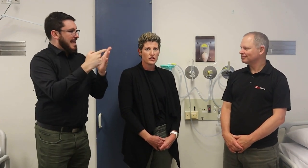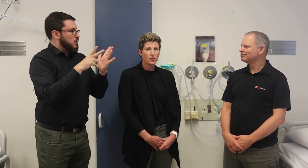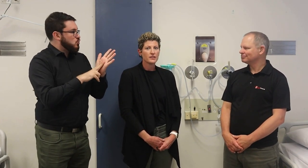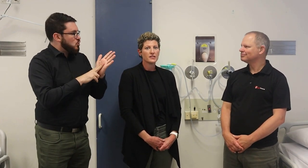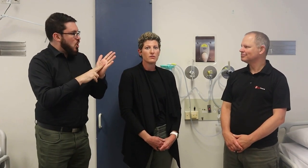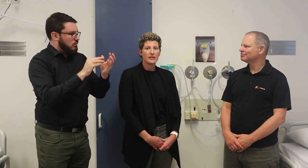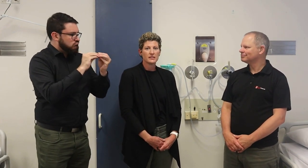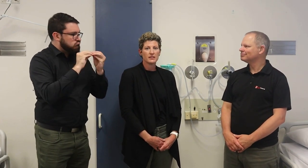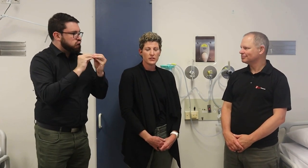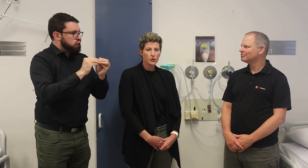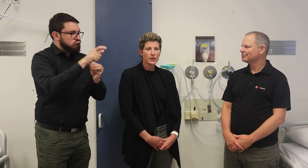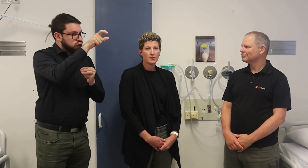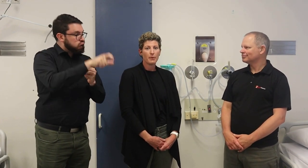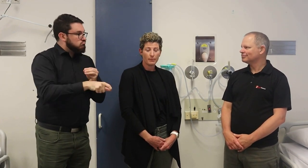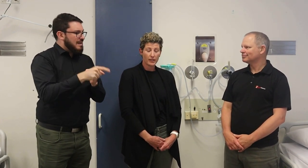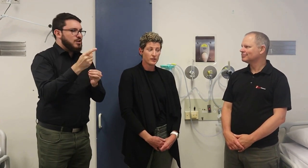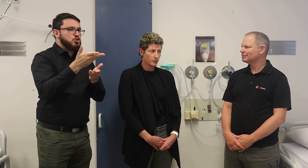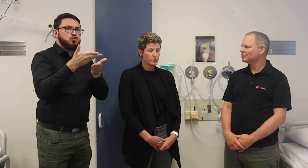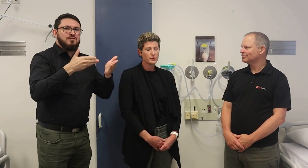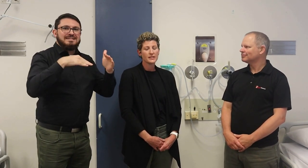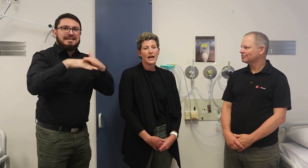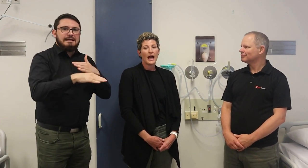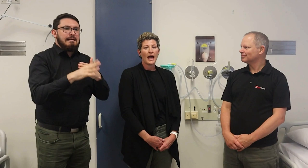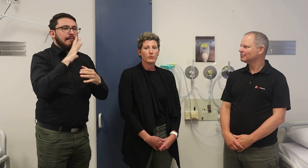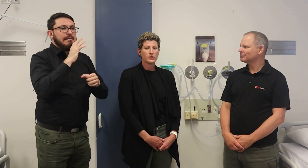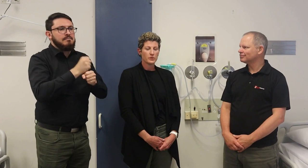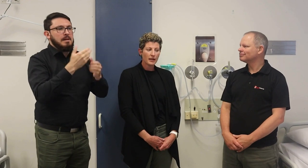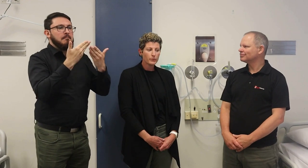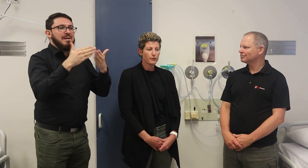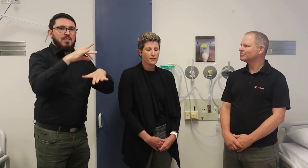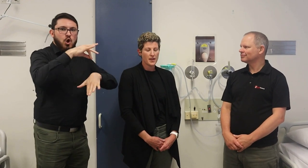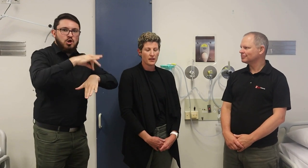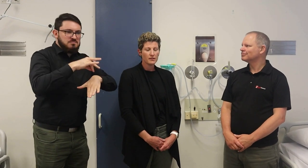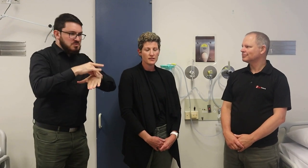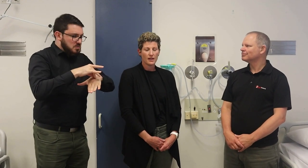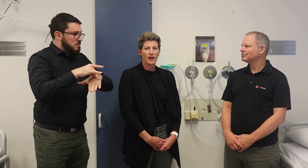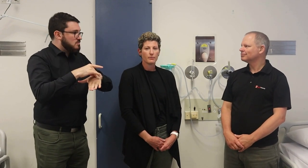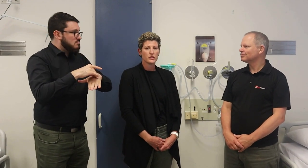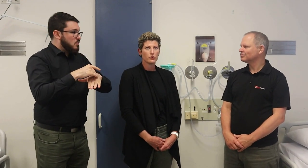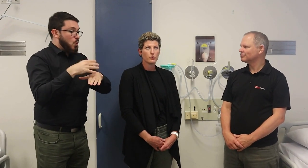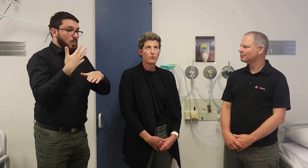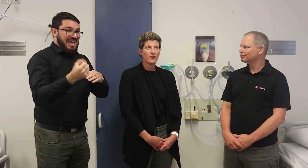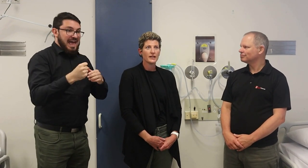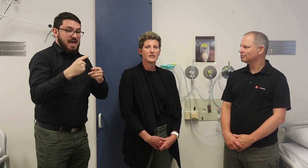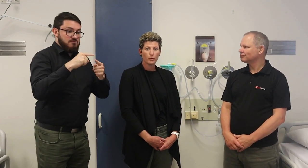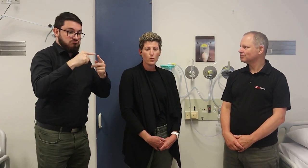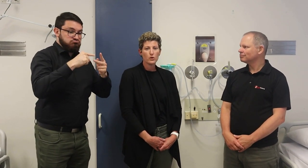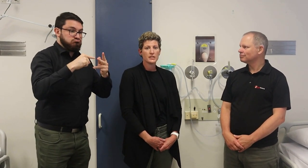and it's a service that runs in Victorian public hospitals. And we do a number of things to provide support and assist